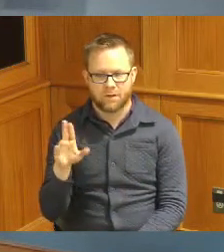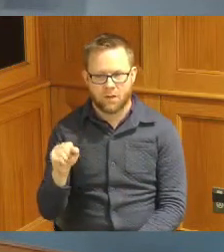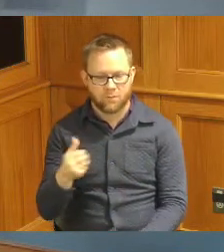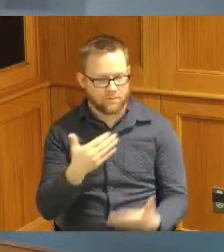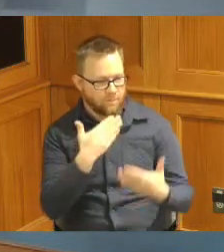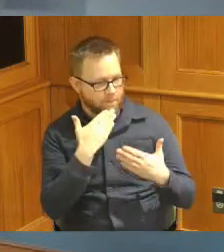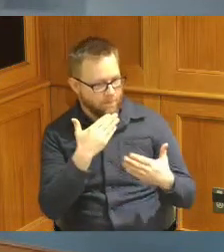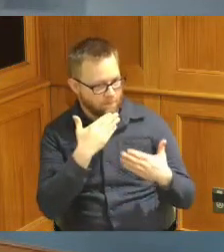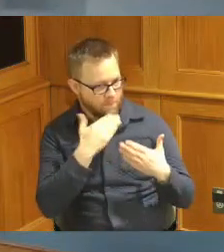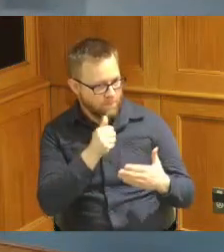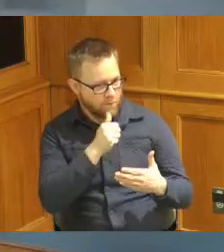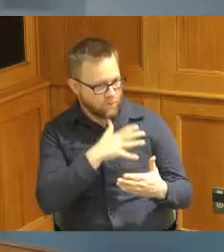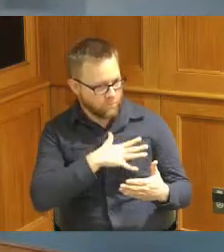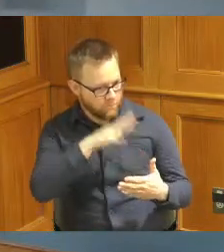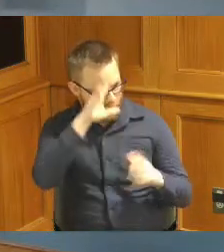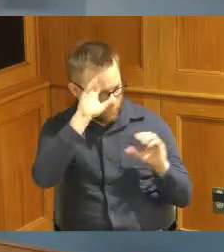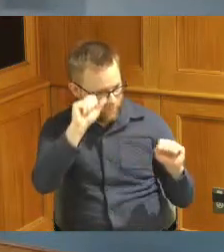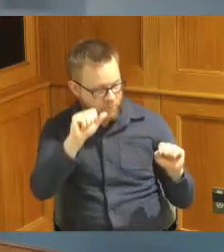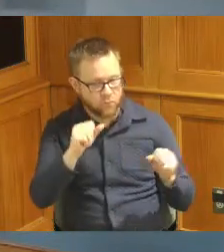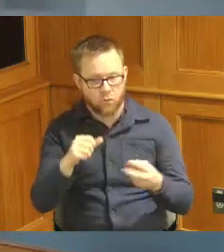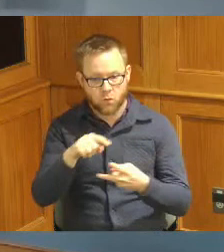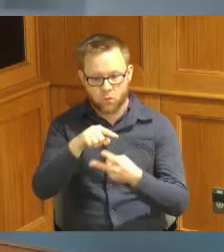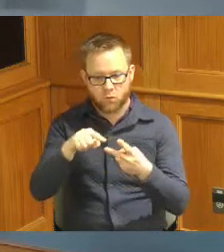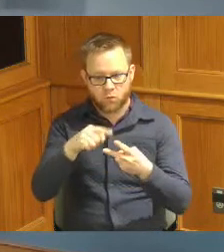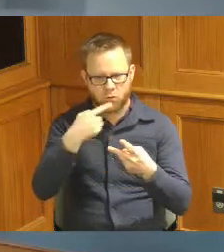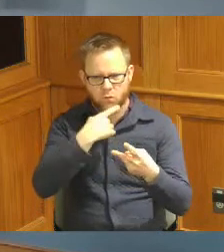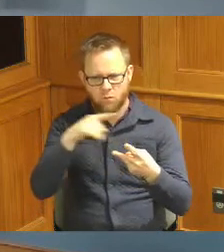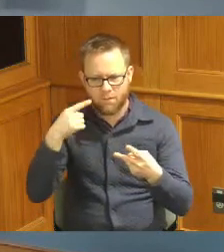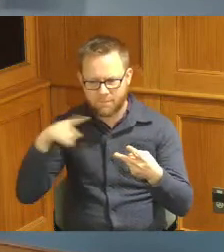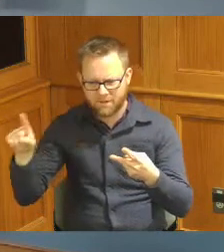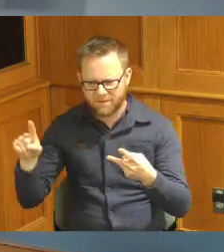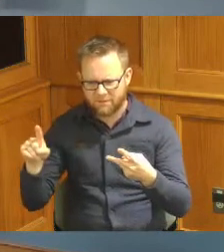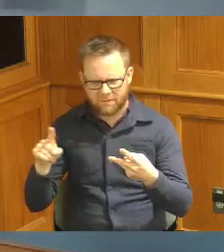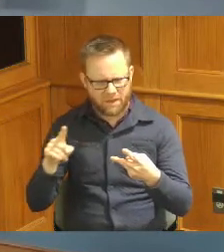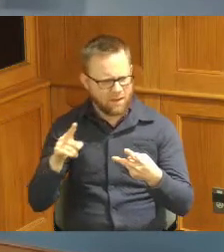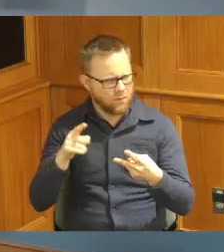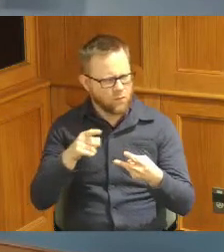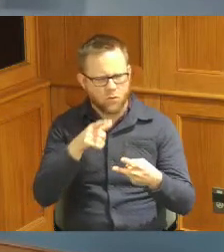President we have two proclamations I'm trying to remember who is accepting the proclamations